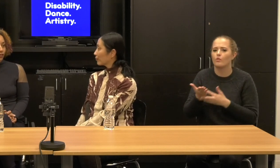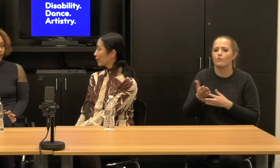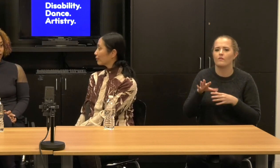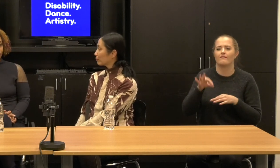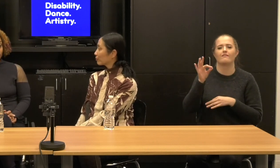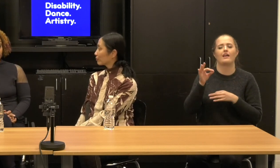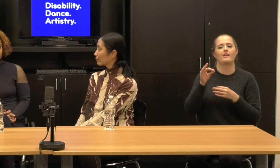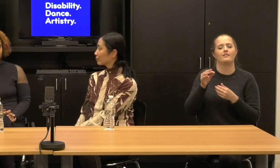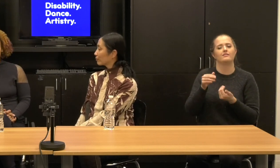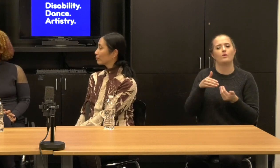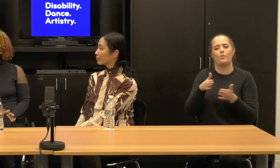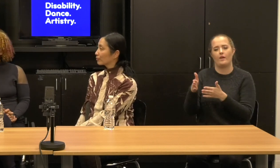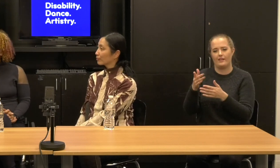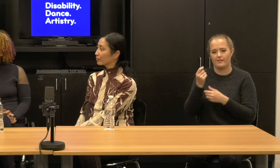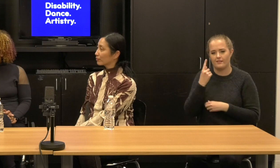Right, right. Kevin: Yeah.